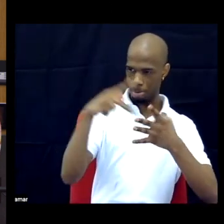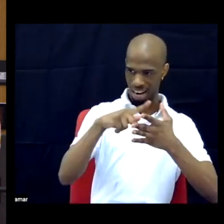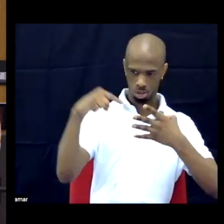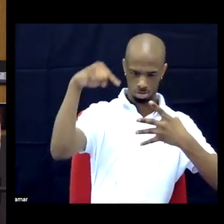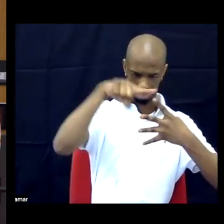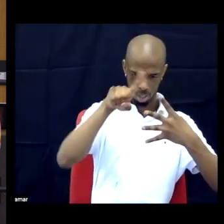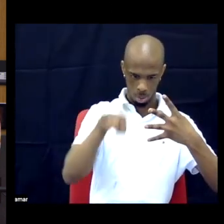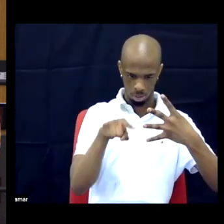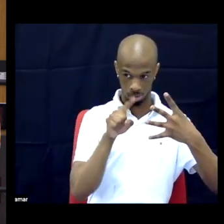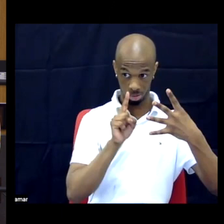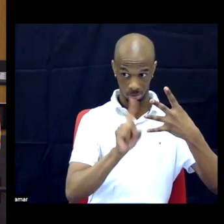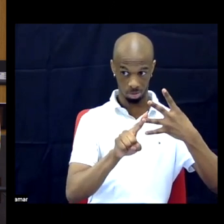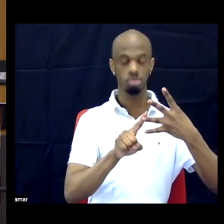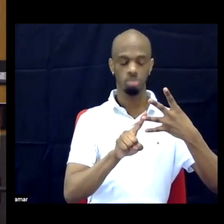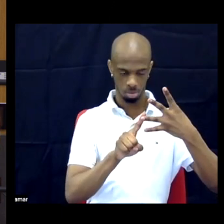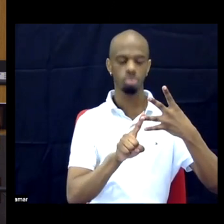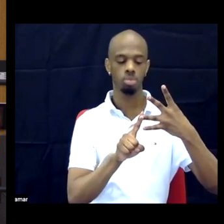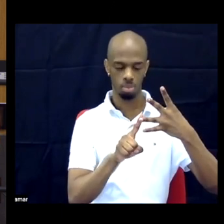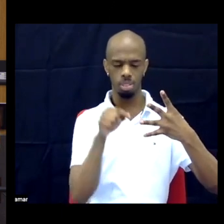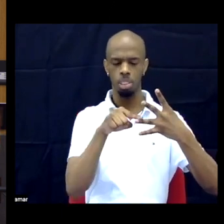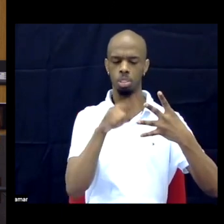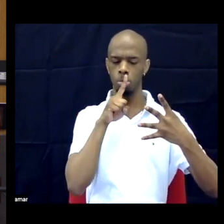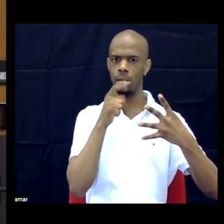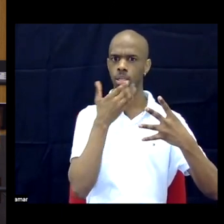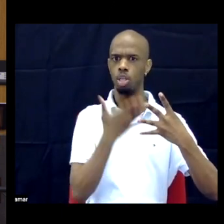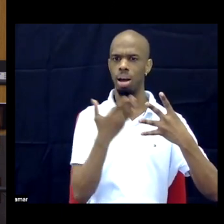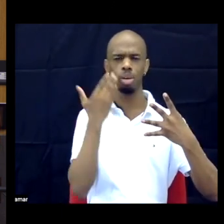This seems like a good one to perhaps close, if there aren't -- I don't know if there are